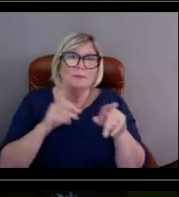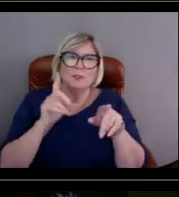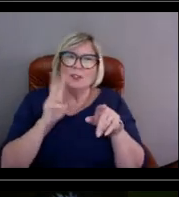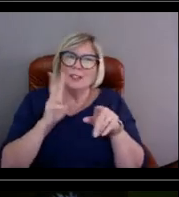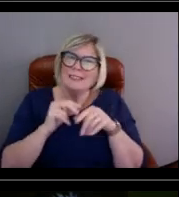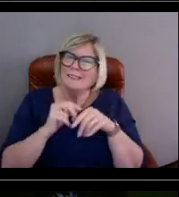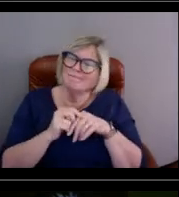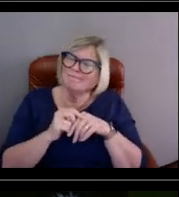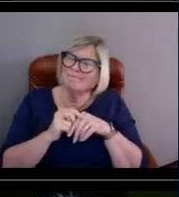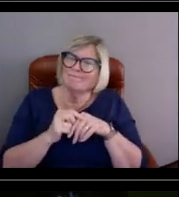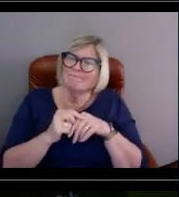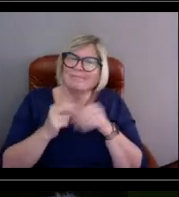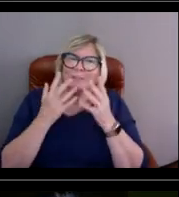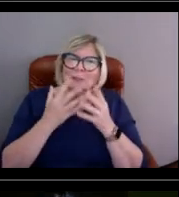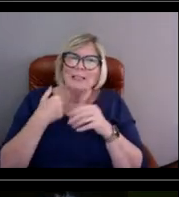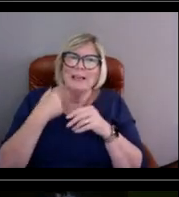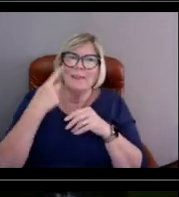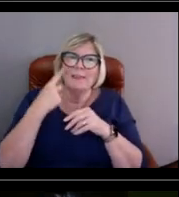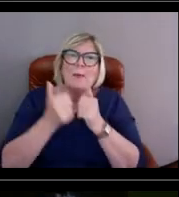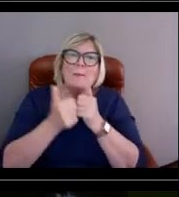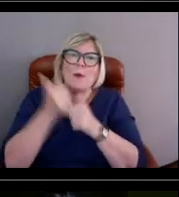the most recent available on the website.